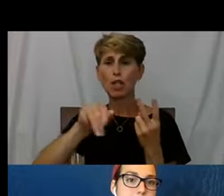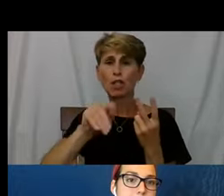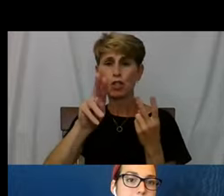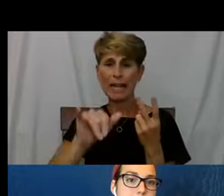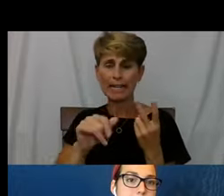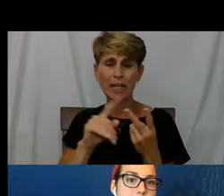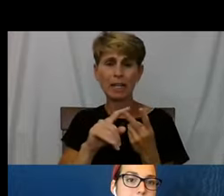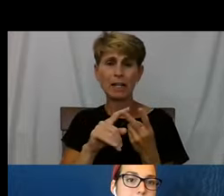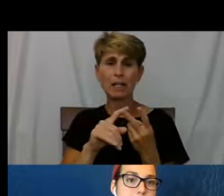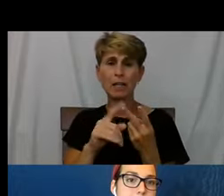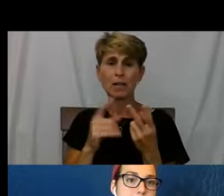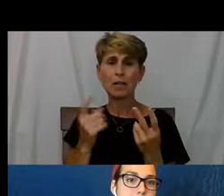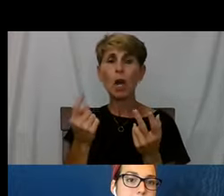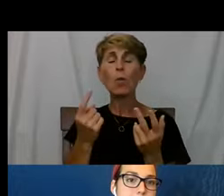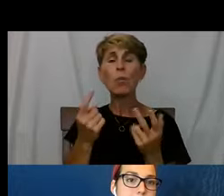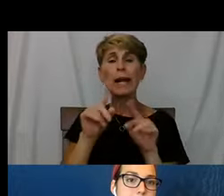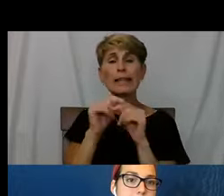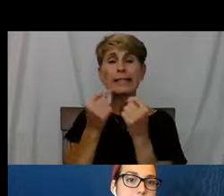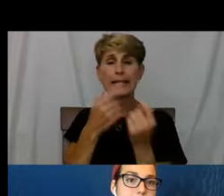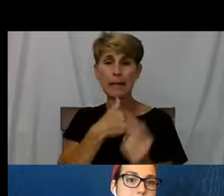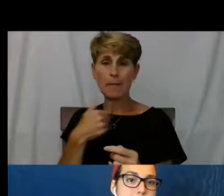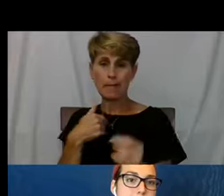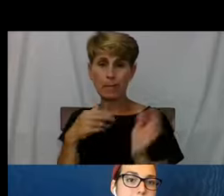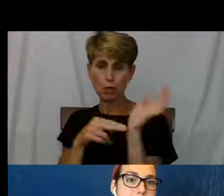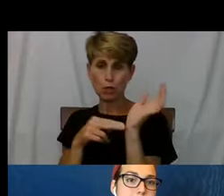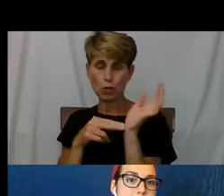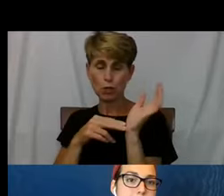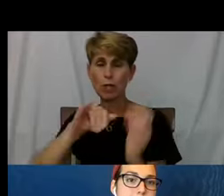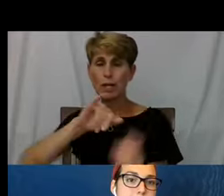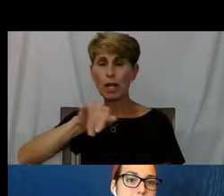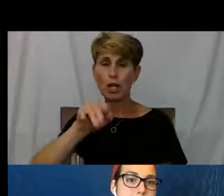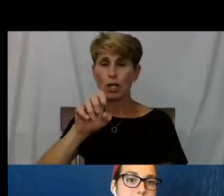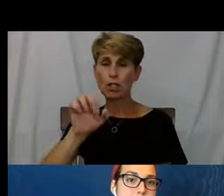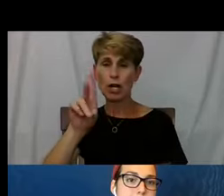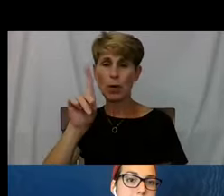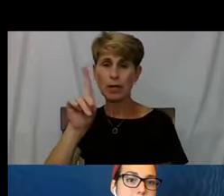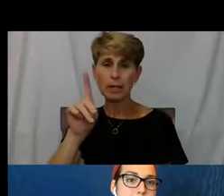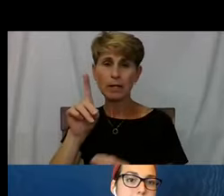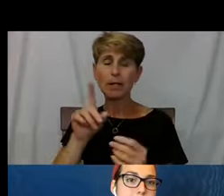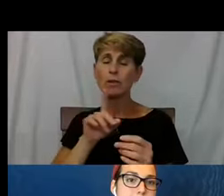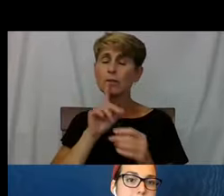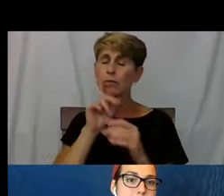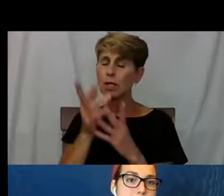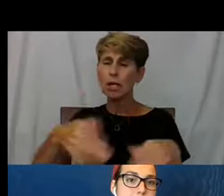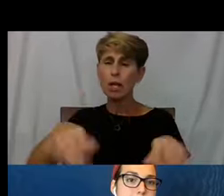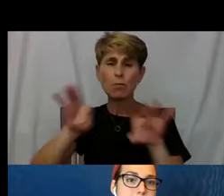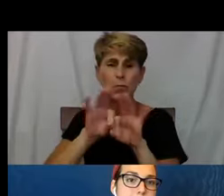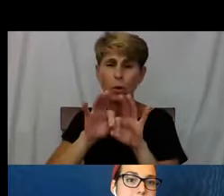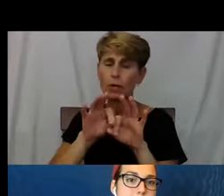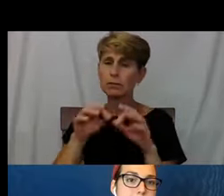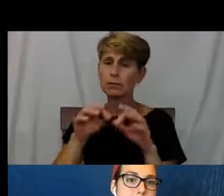And one the team members the nurse Jared, was key. He became a friend.